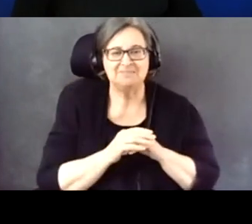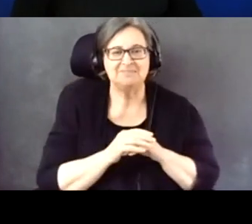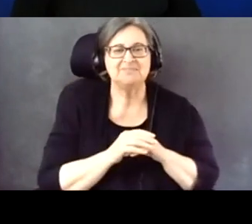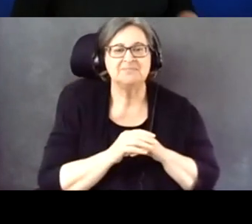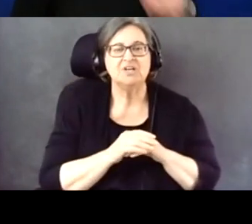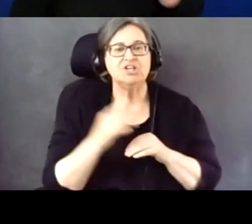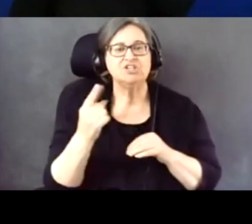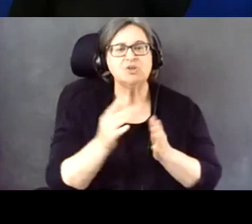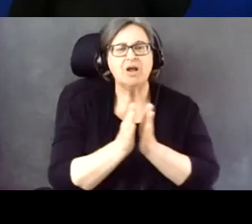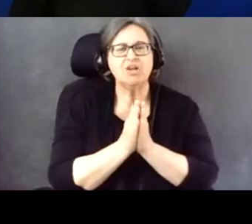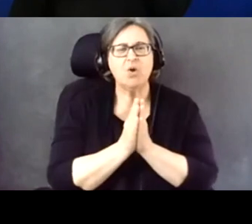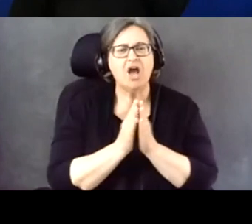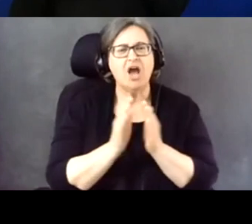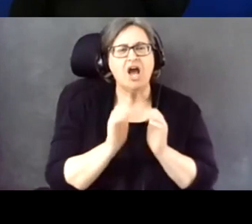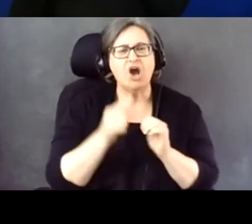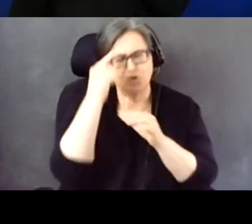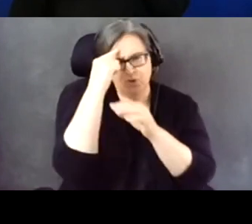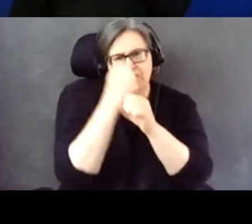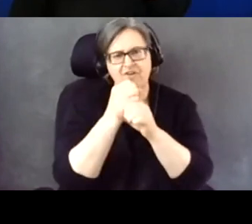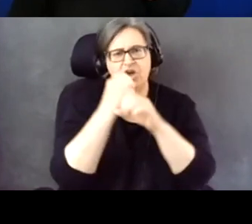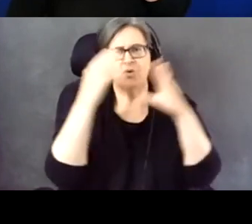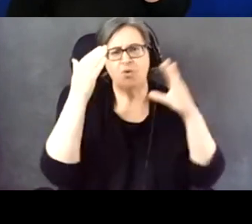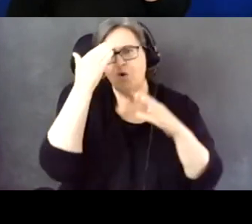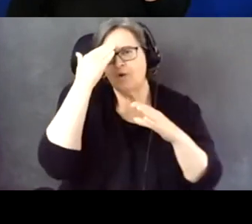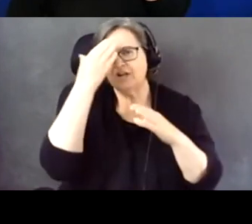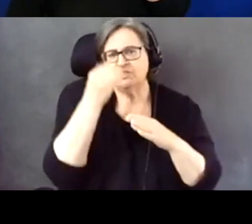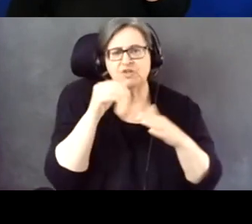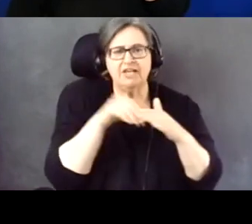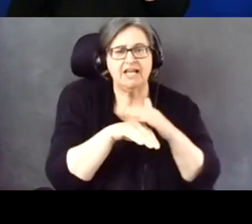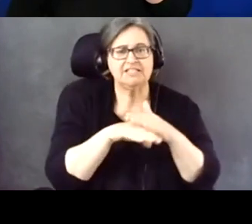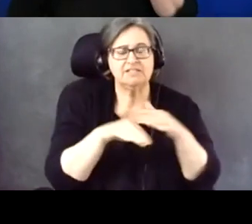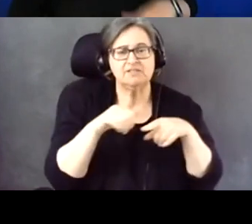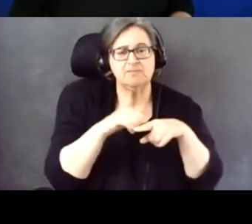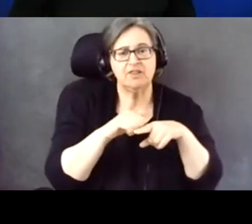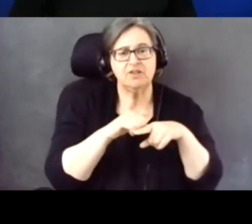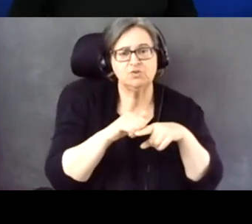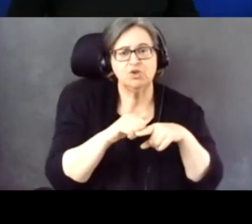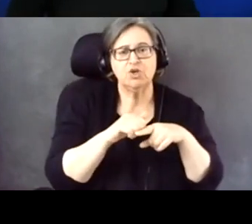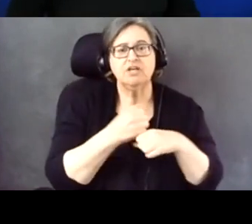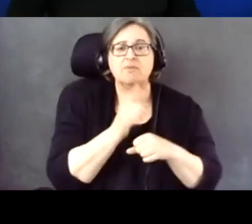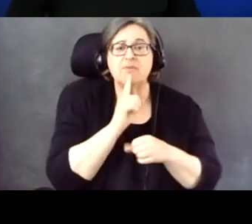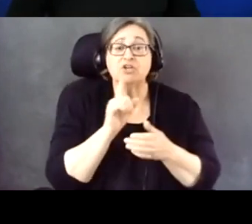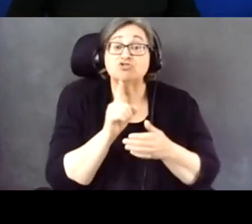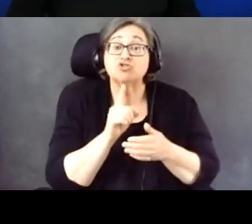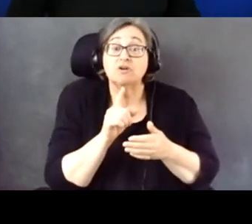Someone asked how do you envision awareness and accessibility training to ensure policymakers,